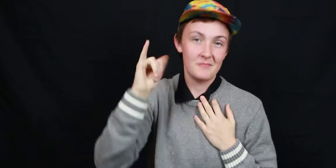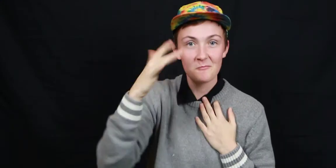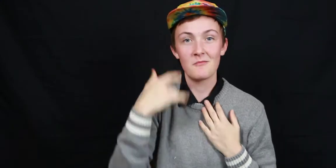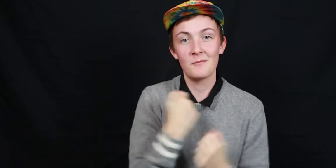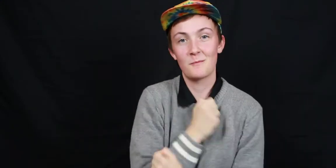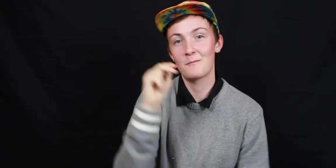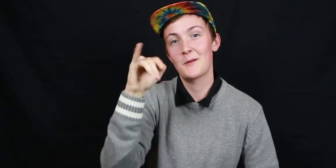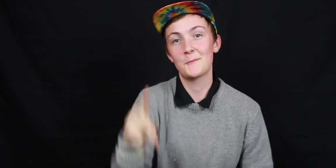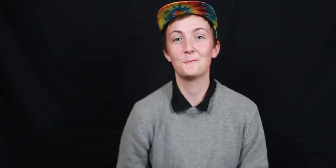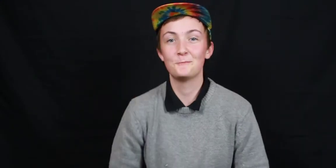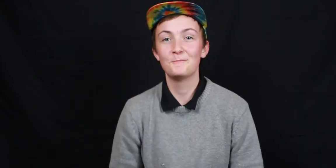And THAT'S why I love NTID!